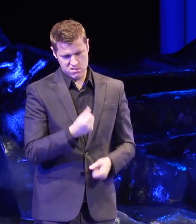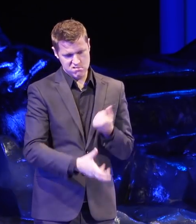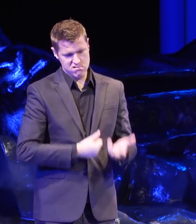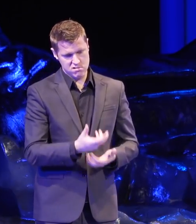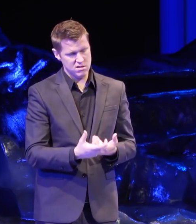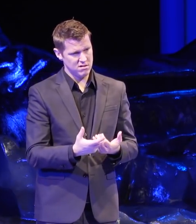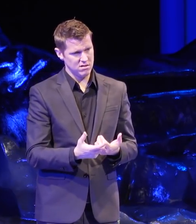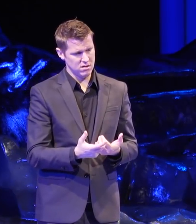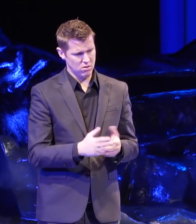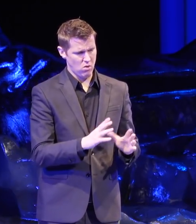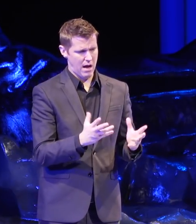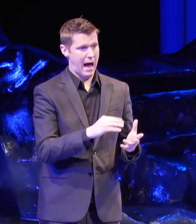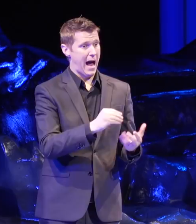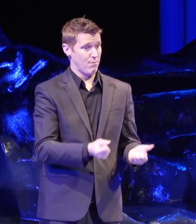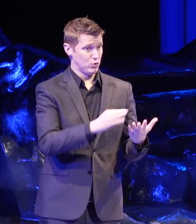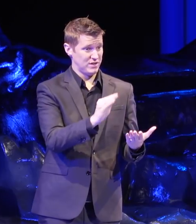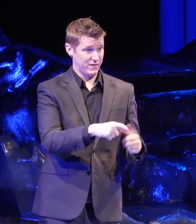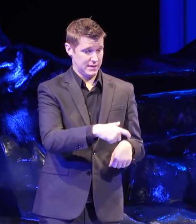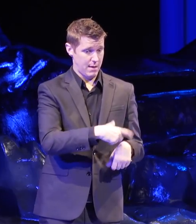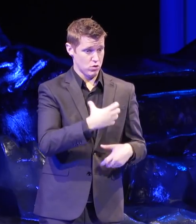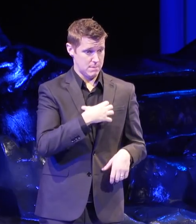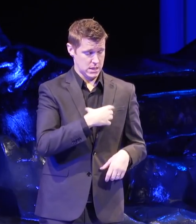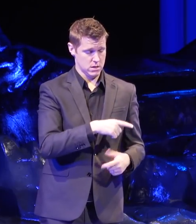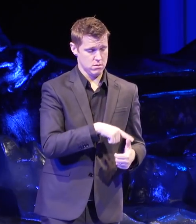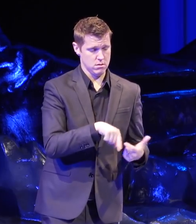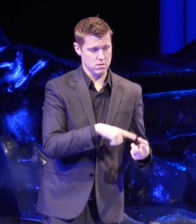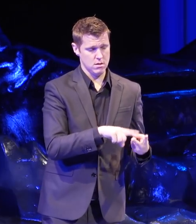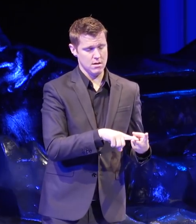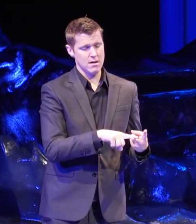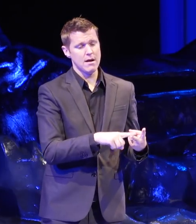What percentage of the time are you commiserating with